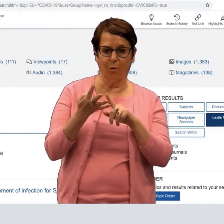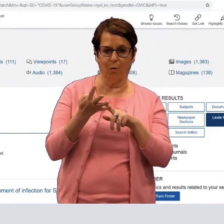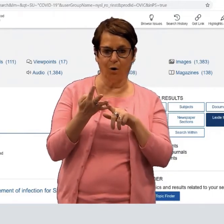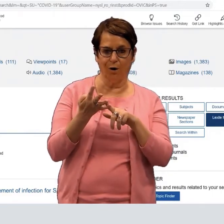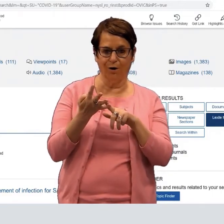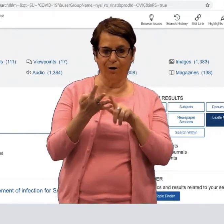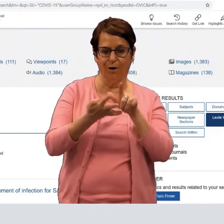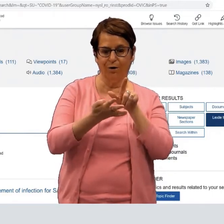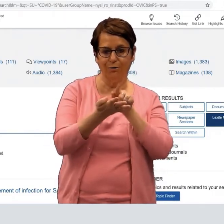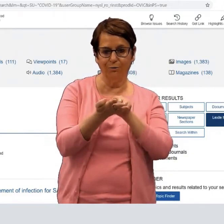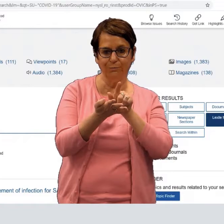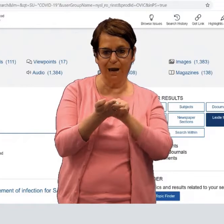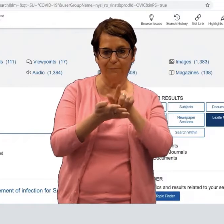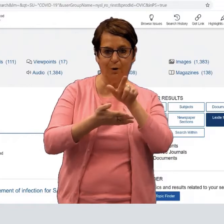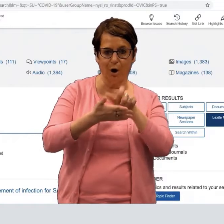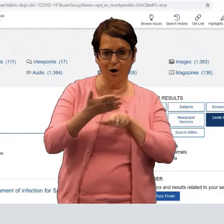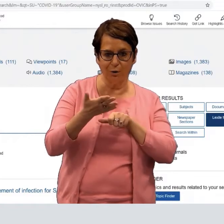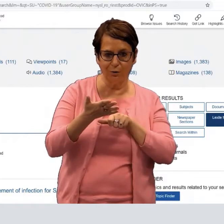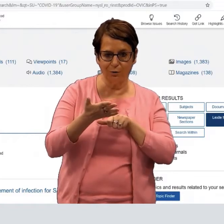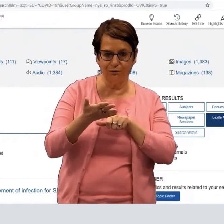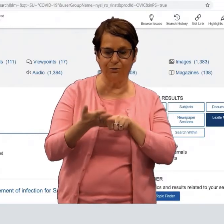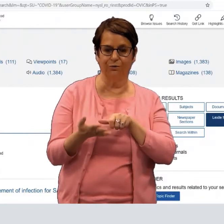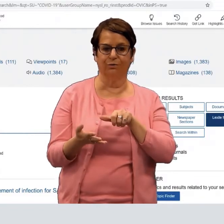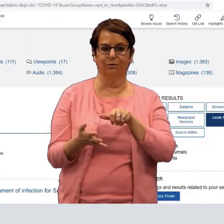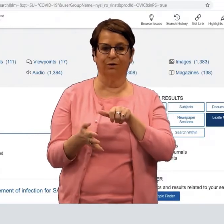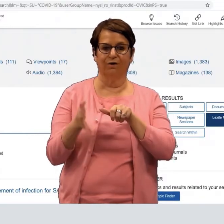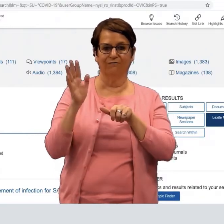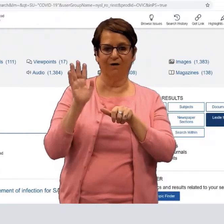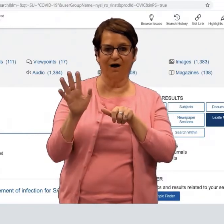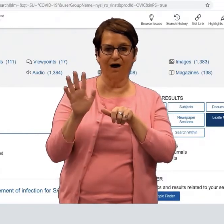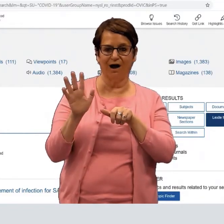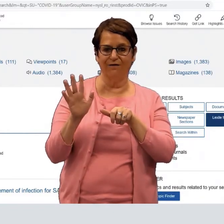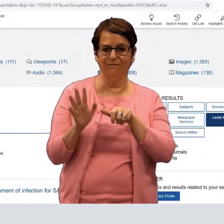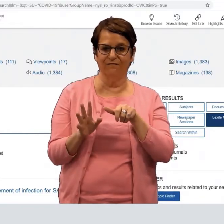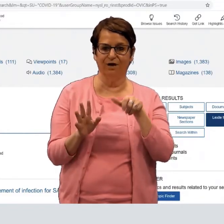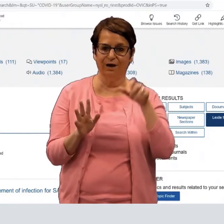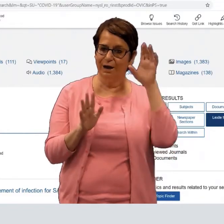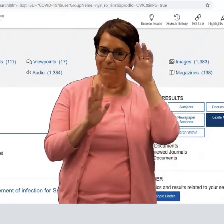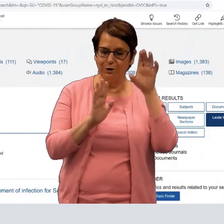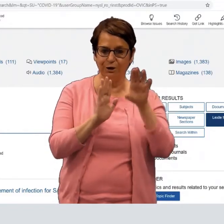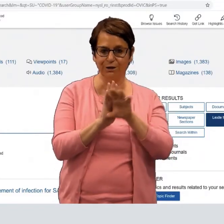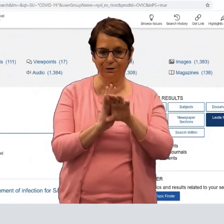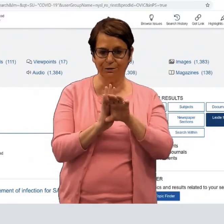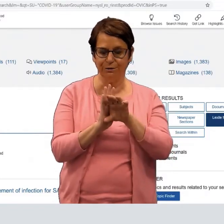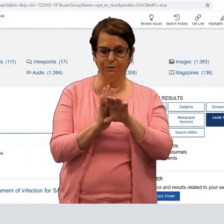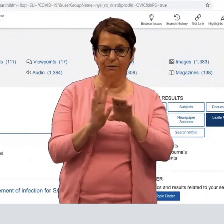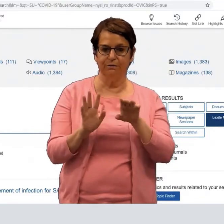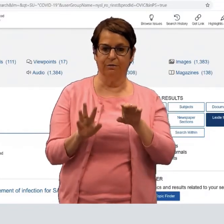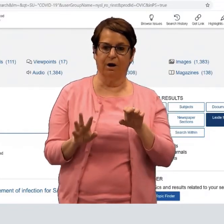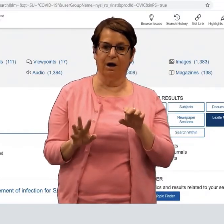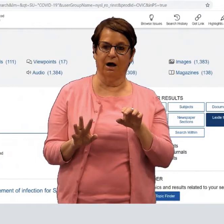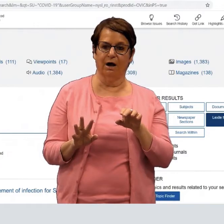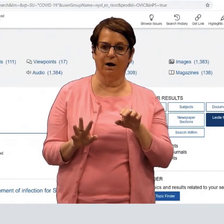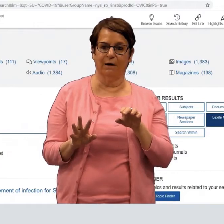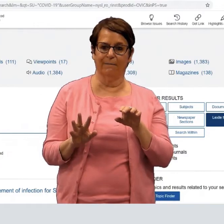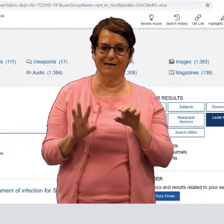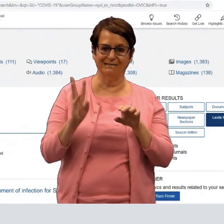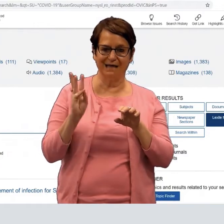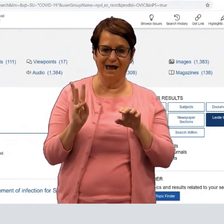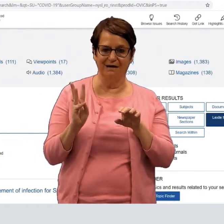4, newspaper articles; 5, pictures;